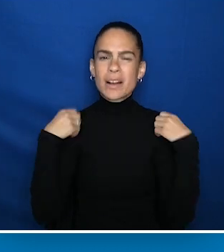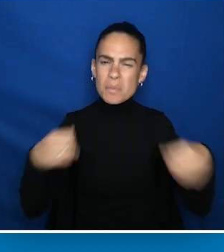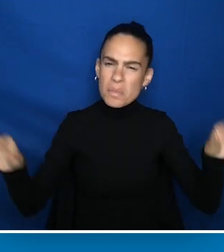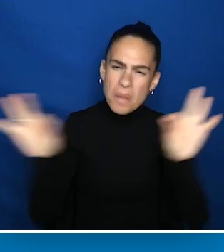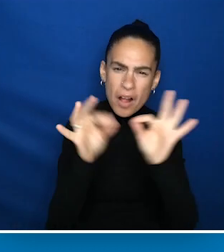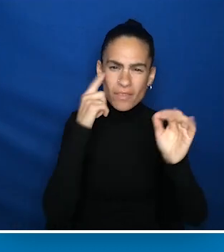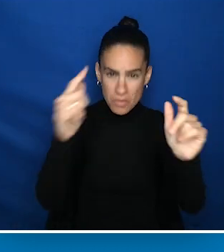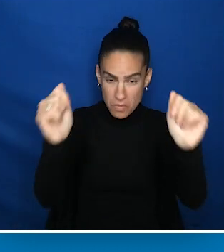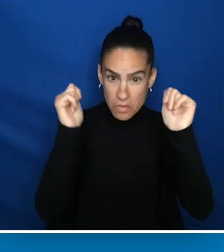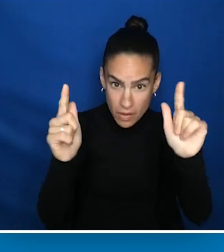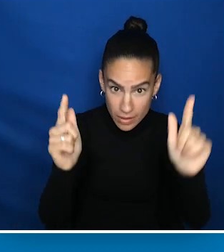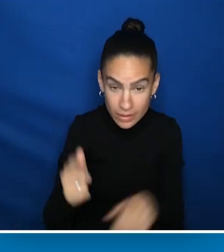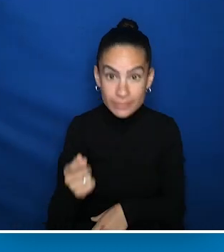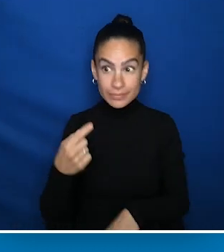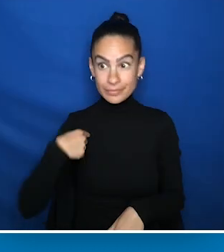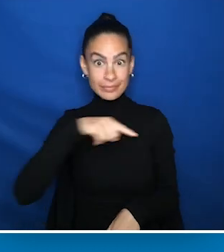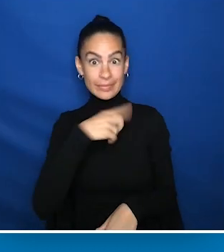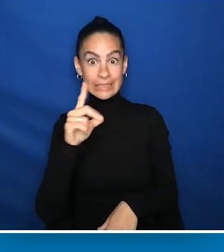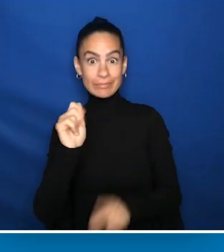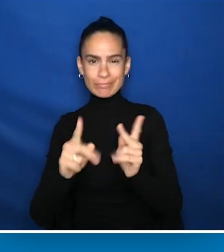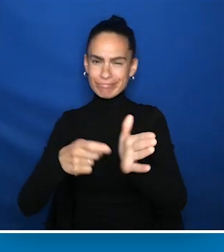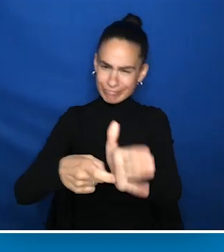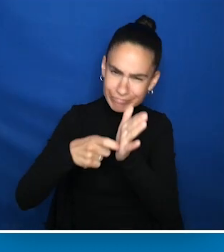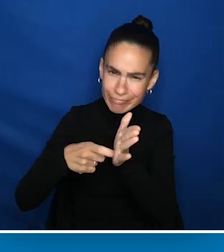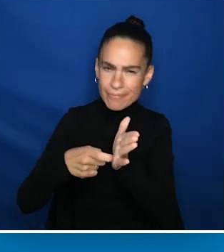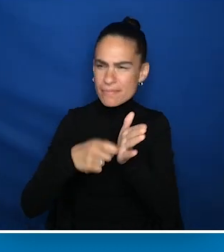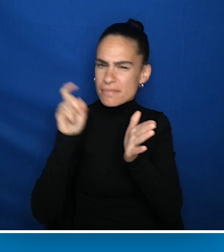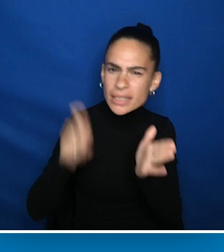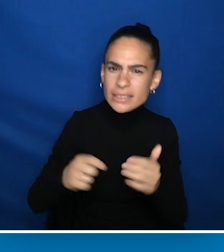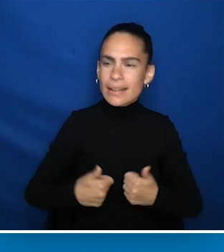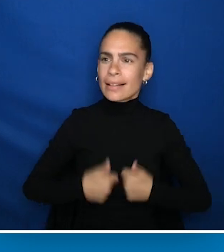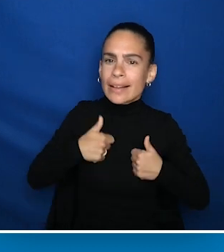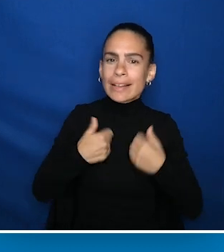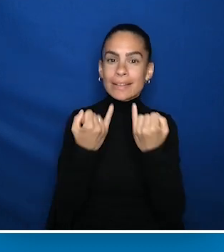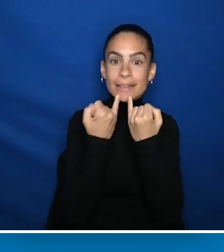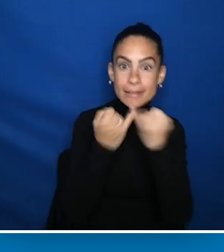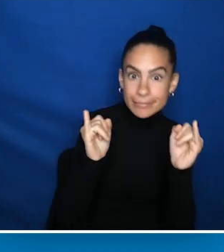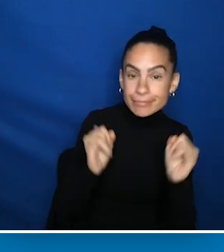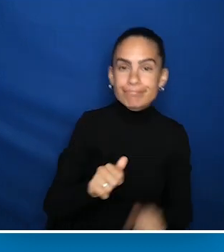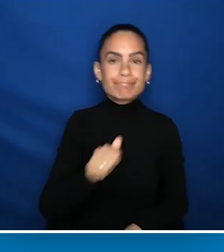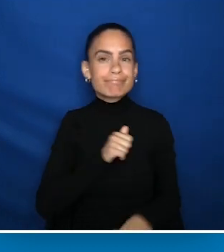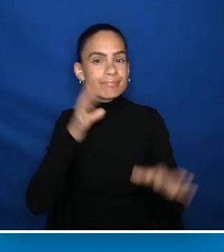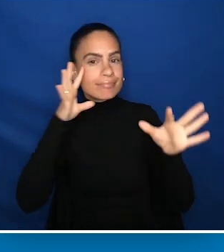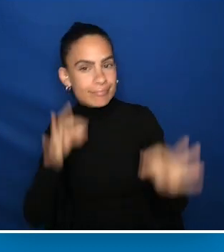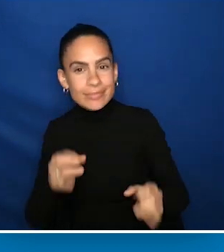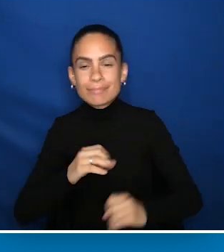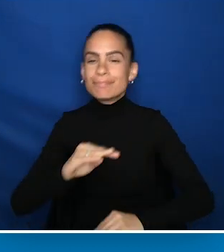But for us, it is the predicate to our ability to live independent, self-directed, fulfilling lives.